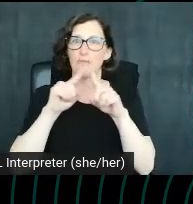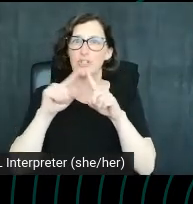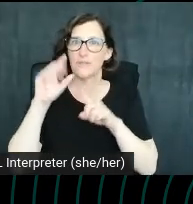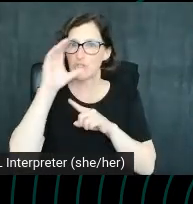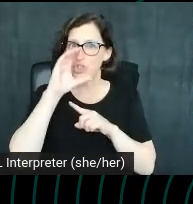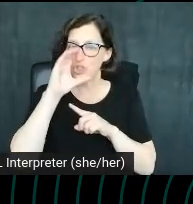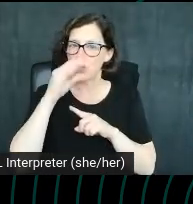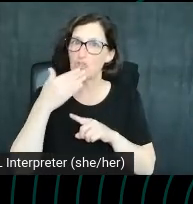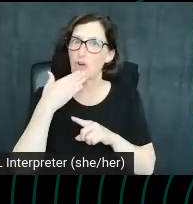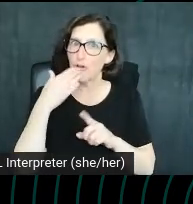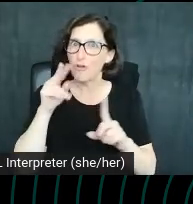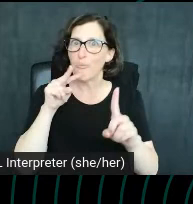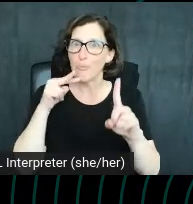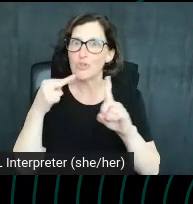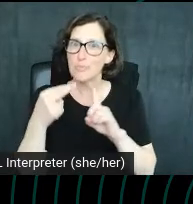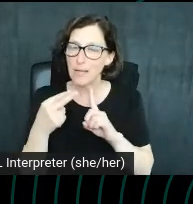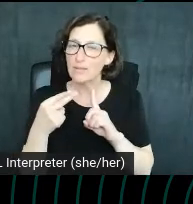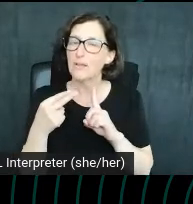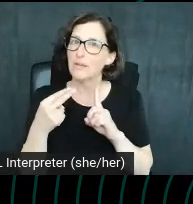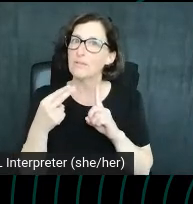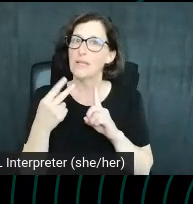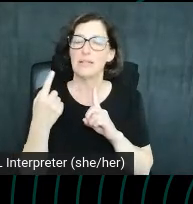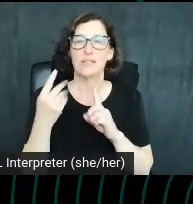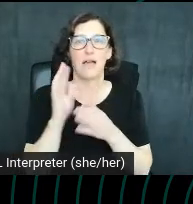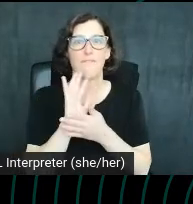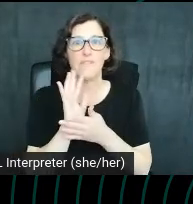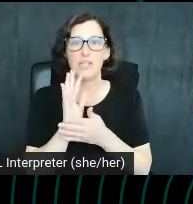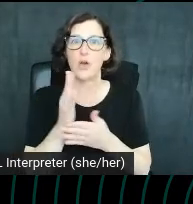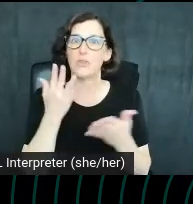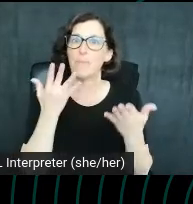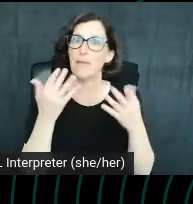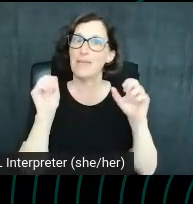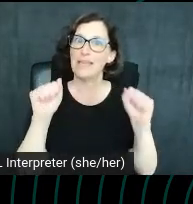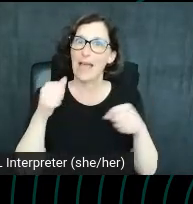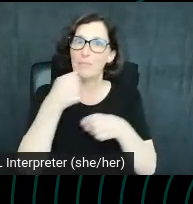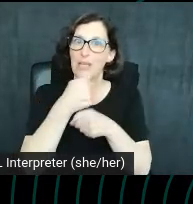insight into something a video that could be created just for YouTube,